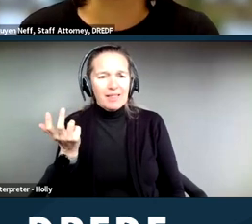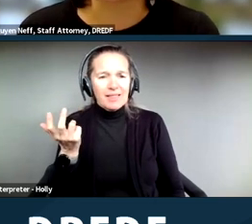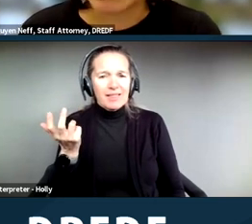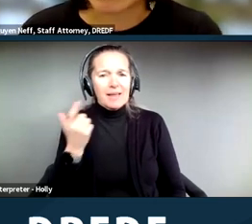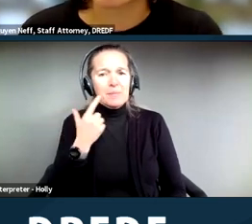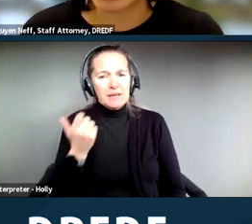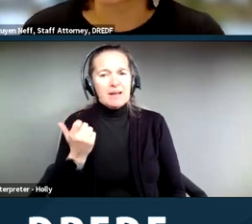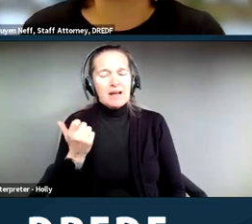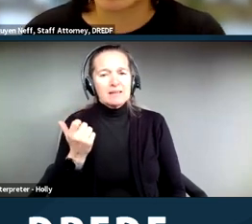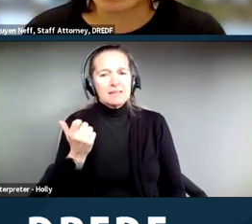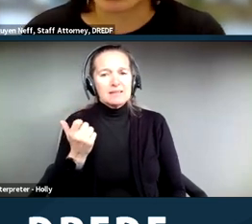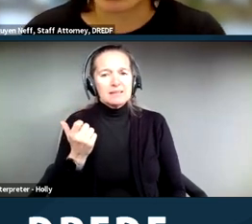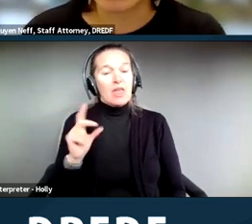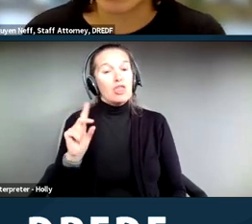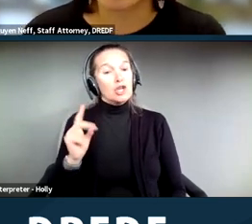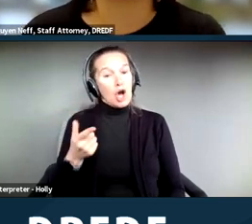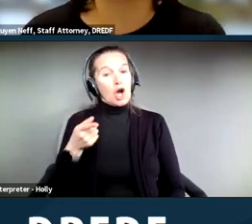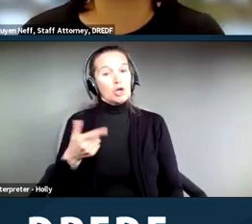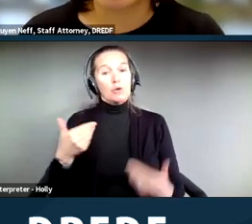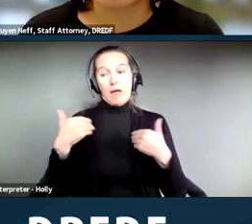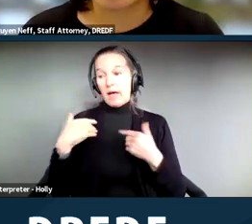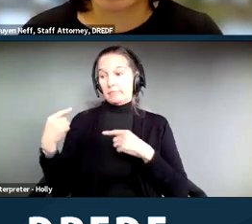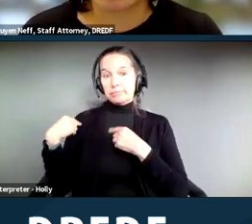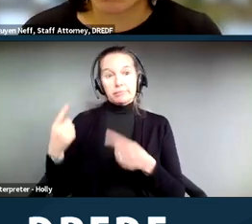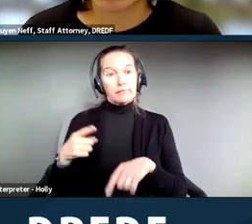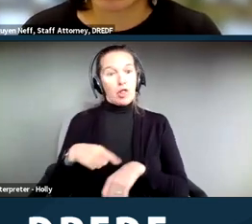would be the dog that you've had for a long time. The dog that's already providing you with